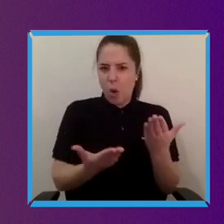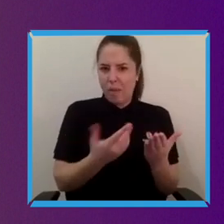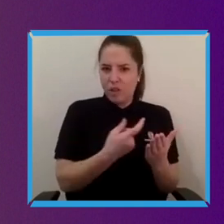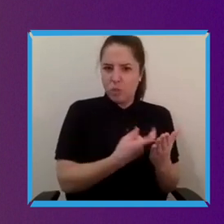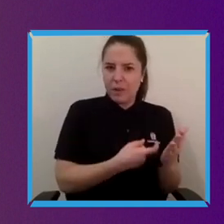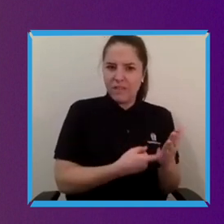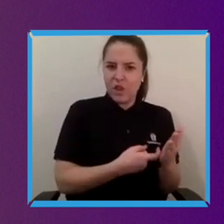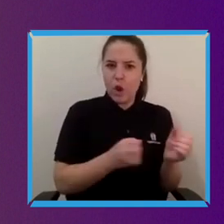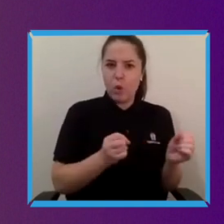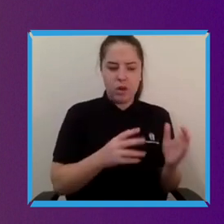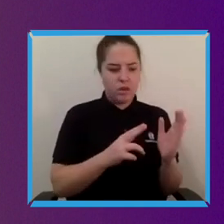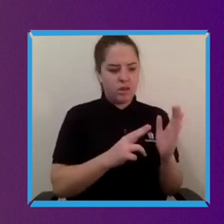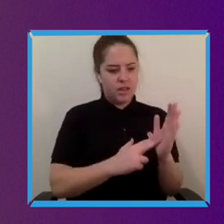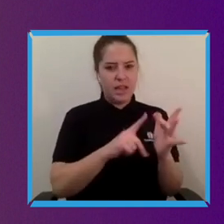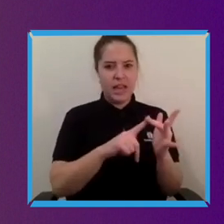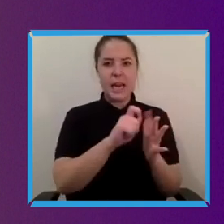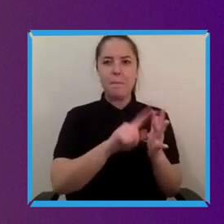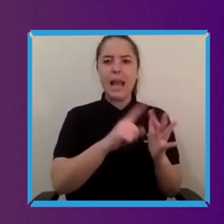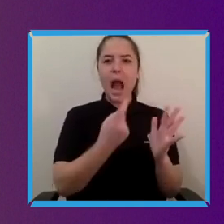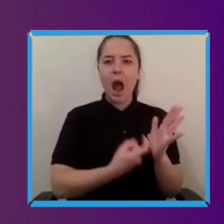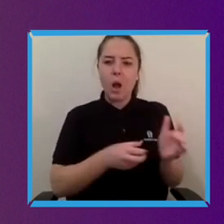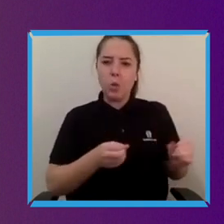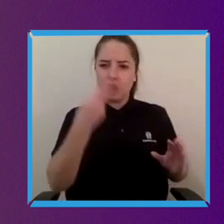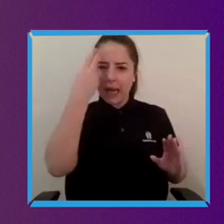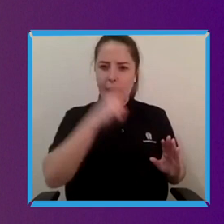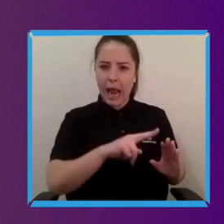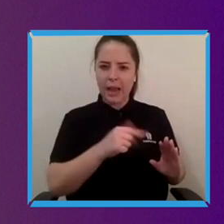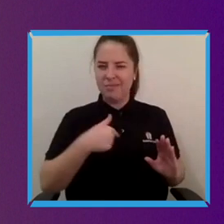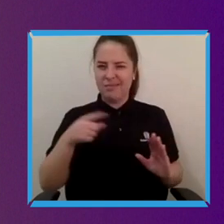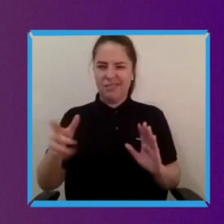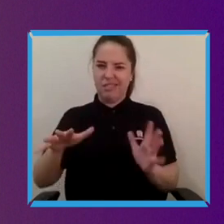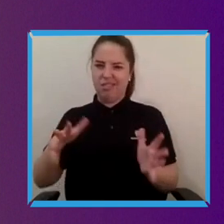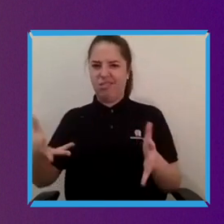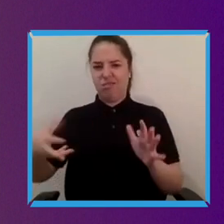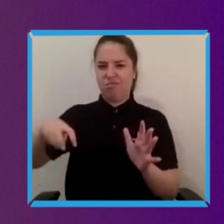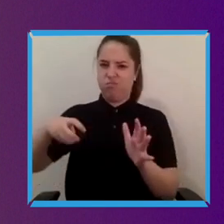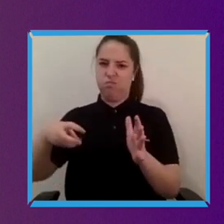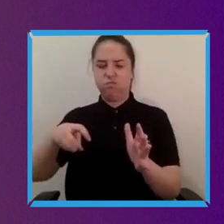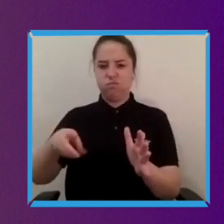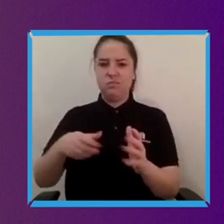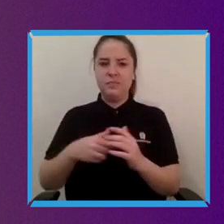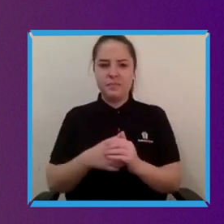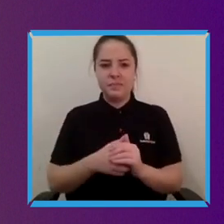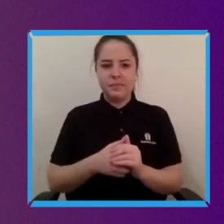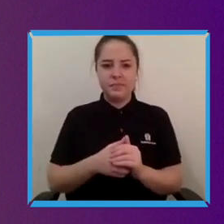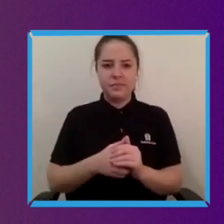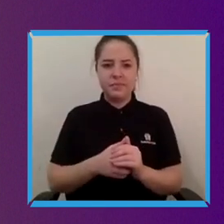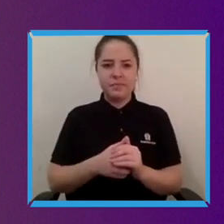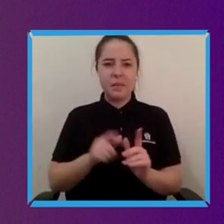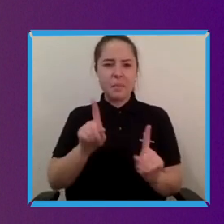more agile. It is an individual solution to a problem which is you know out there